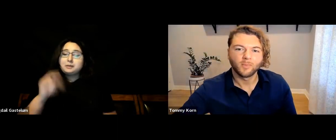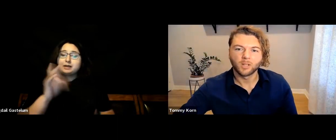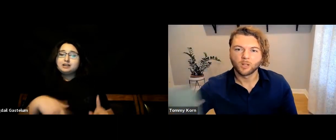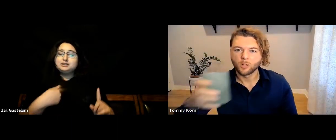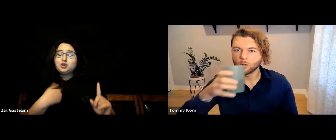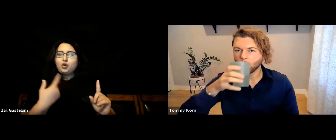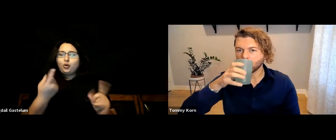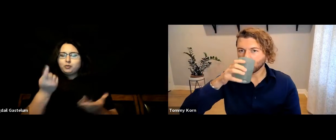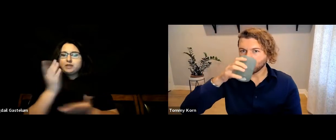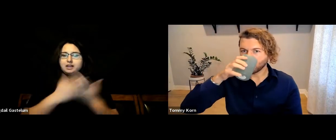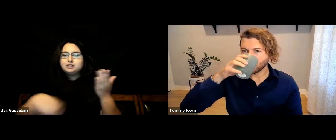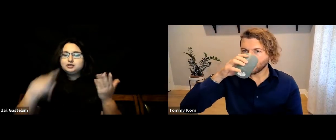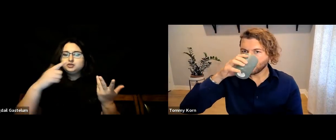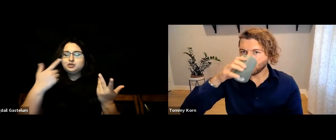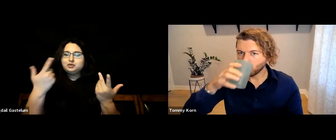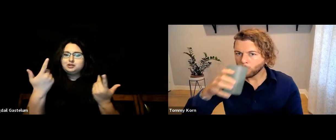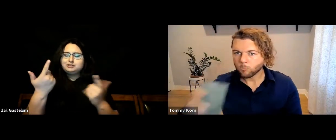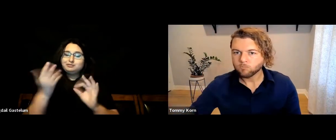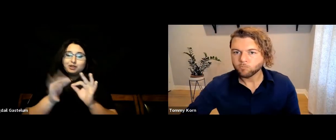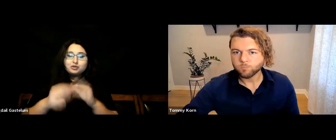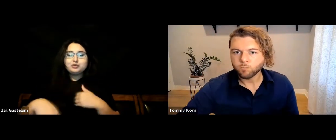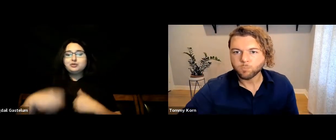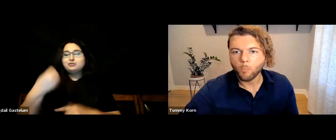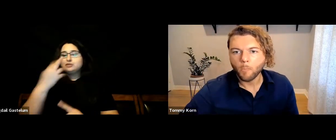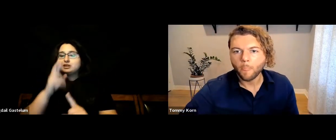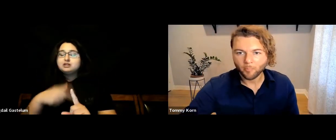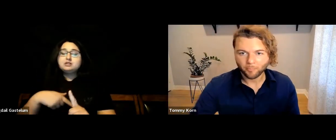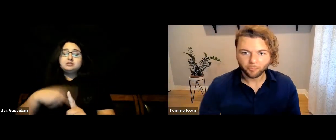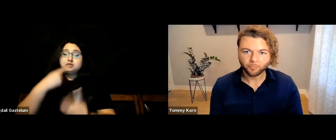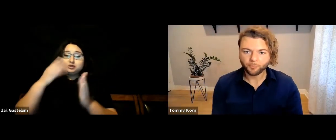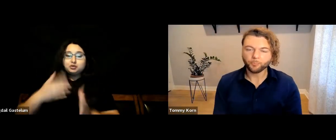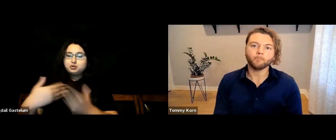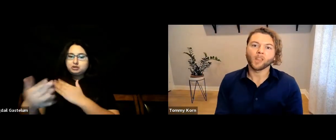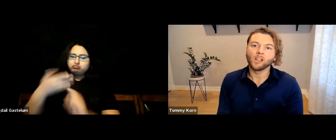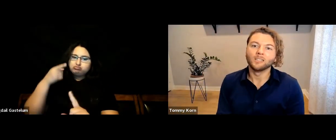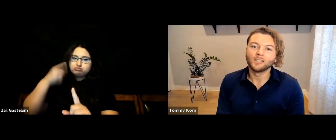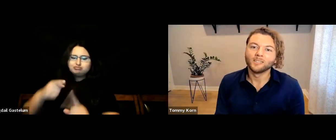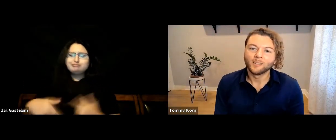[Bigdail] Great! So, I’m wondering… Is it okay for interpreters, students, and other hearing people